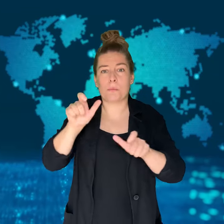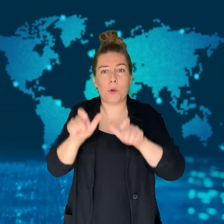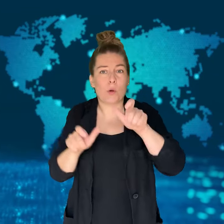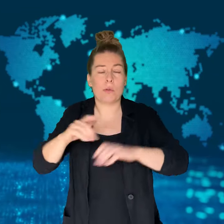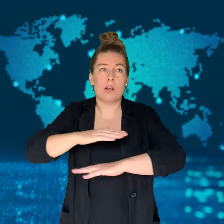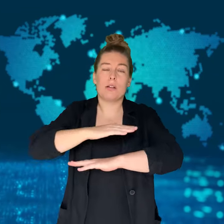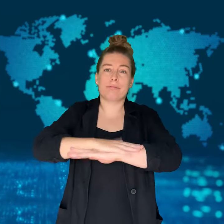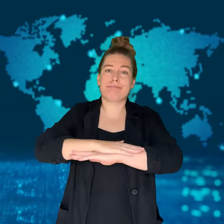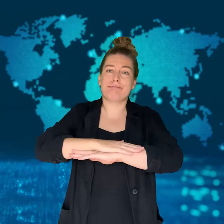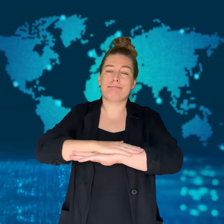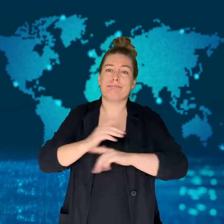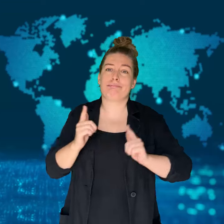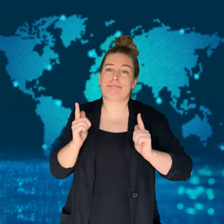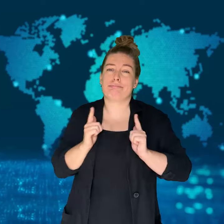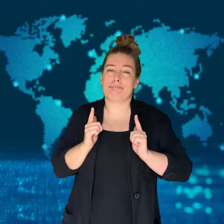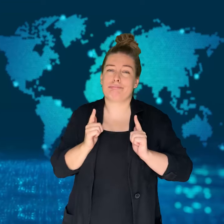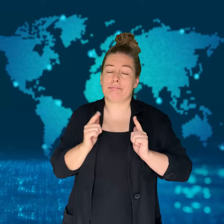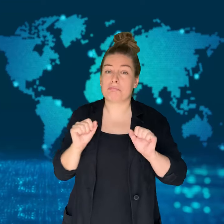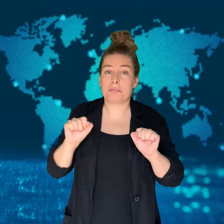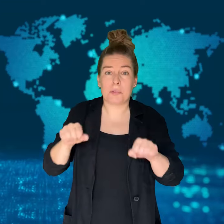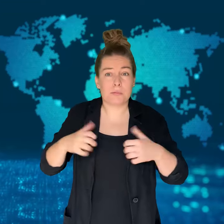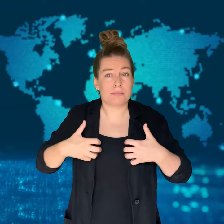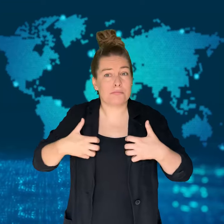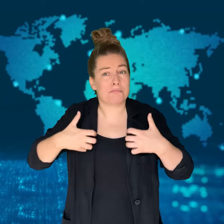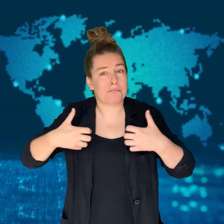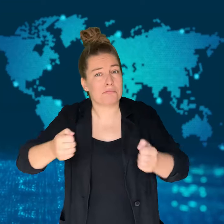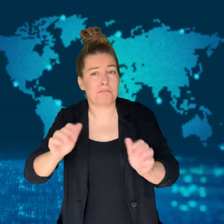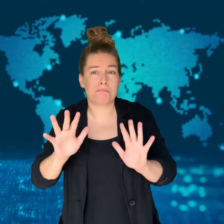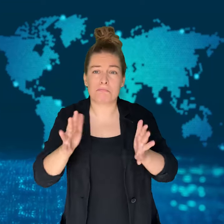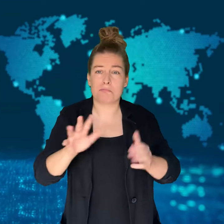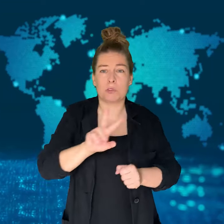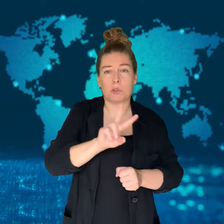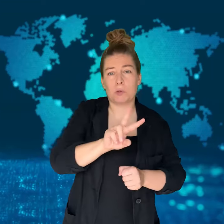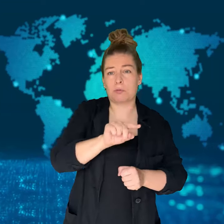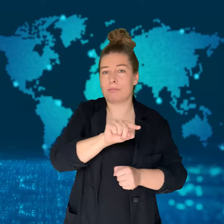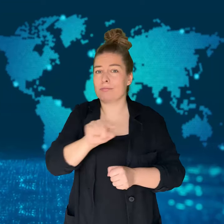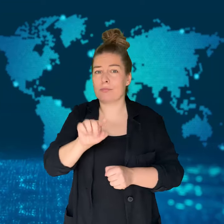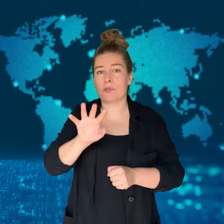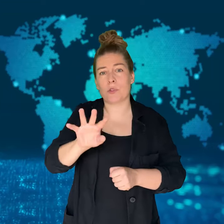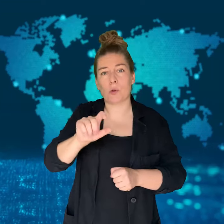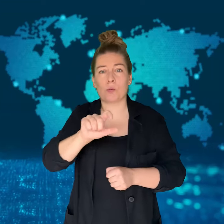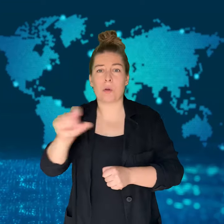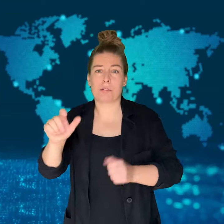It usually lasts from 2 to 4 weeks.